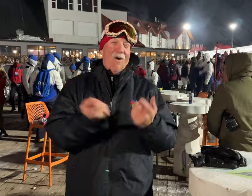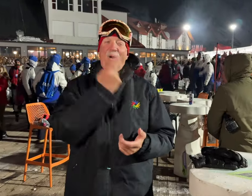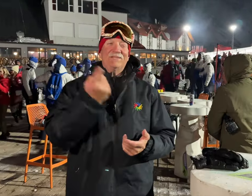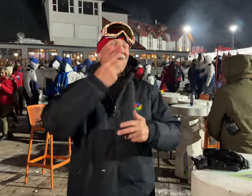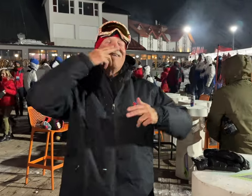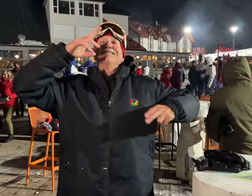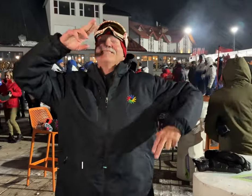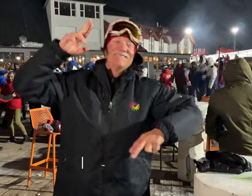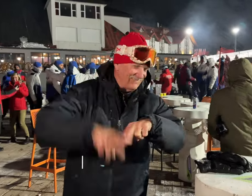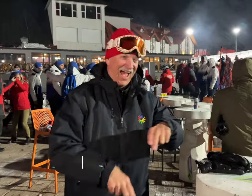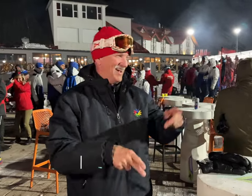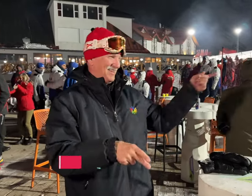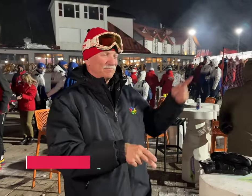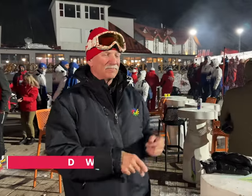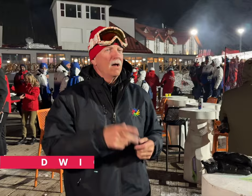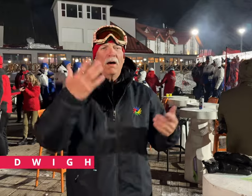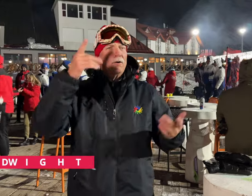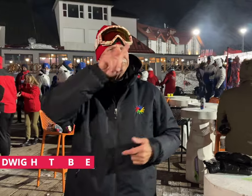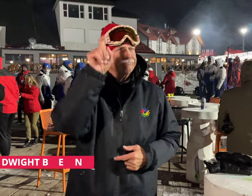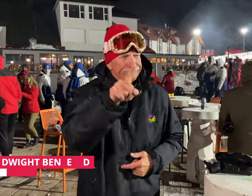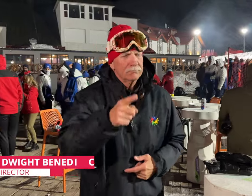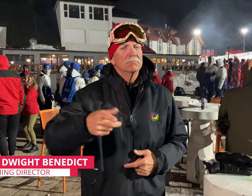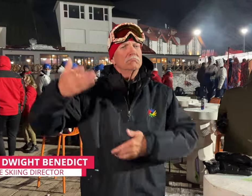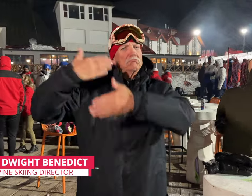[Dwight]: It has always been great fun! In the past games, we had